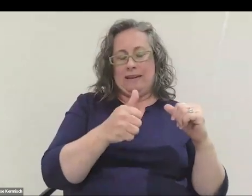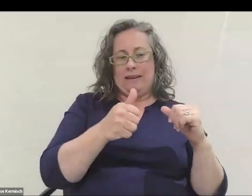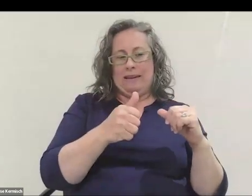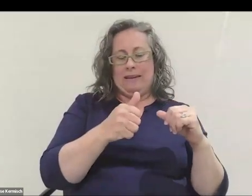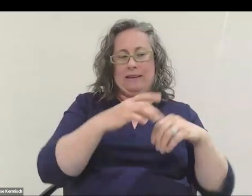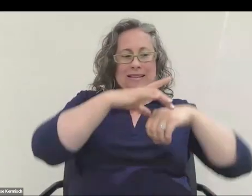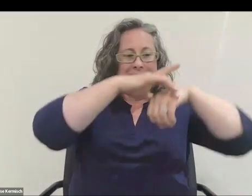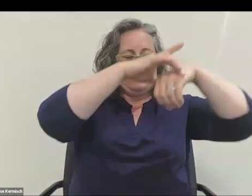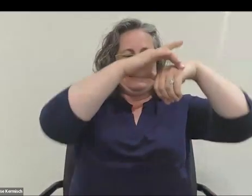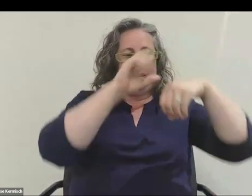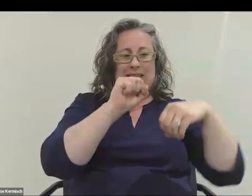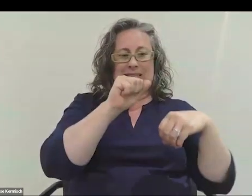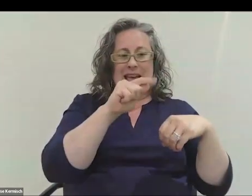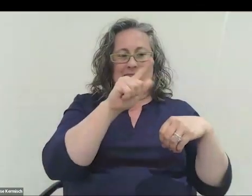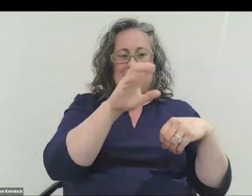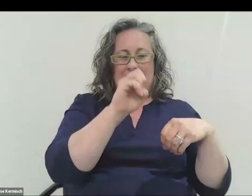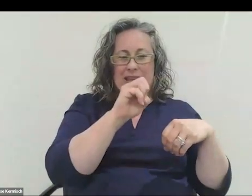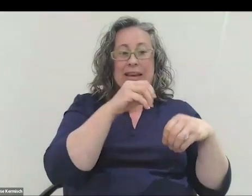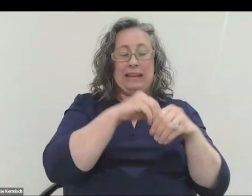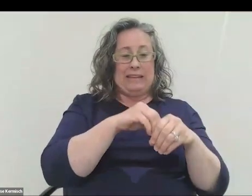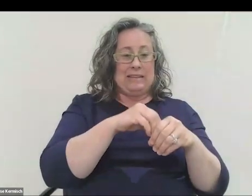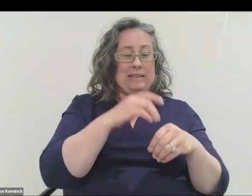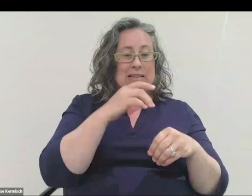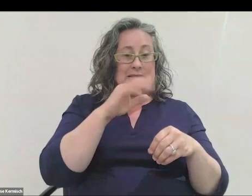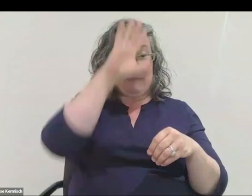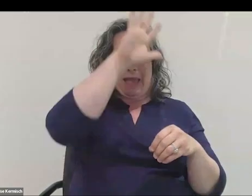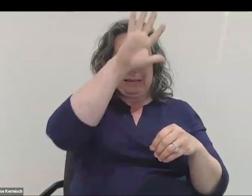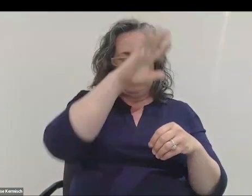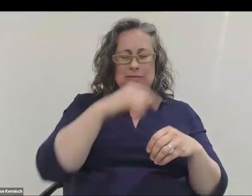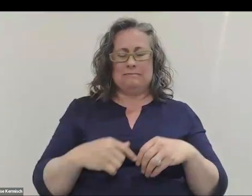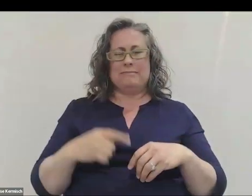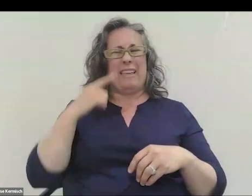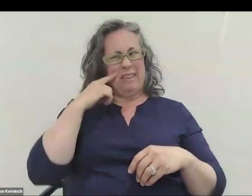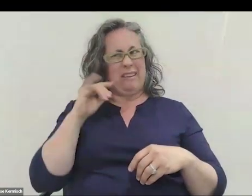a government-issued Palm Pilot or BlackBerry and that was probably true.